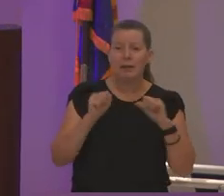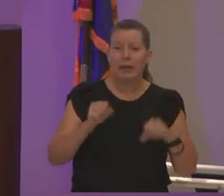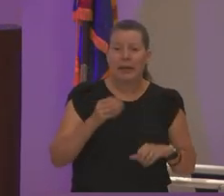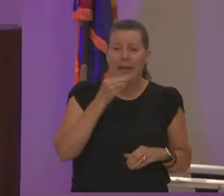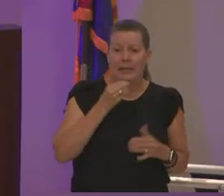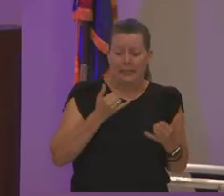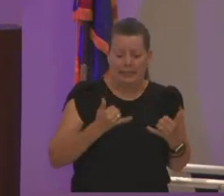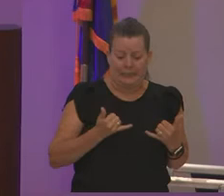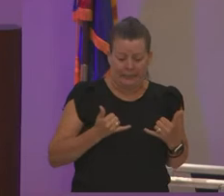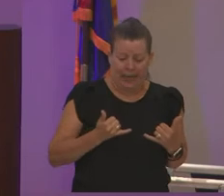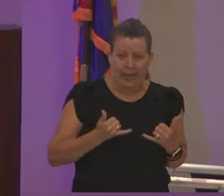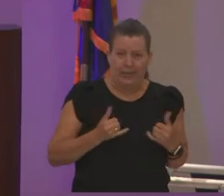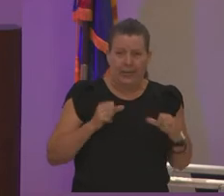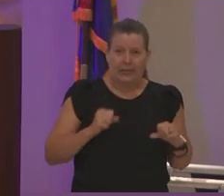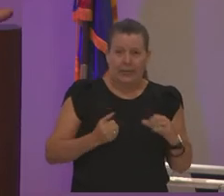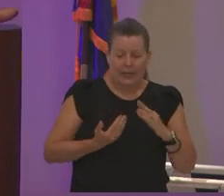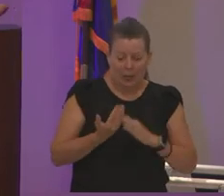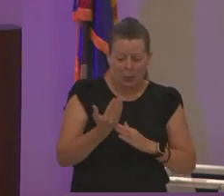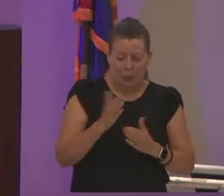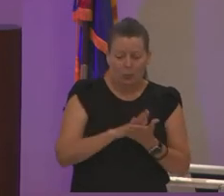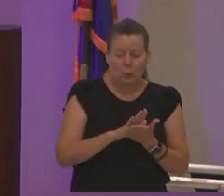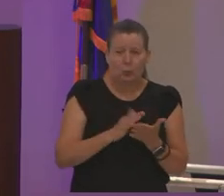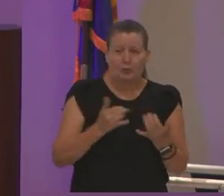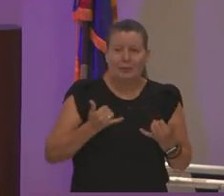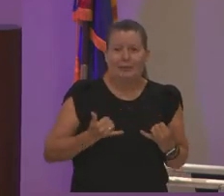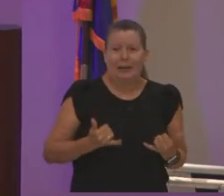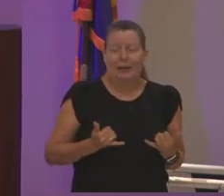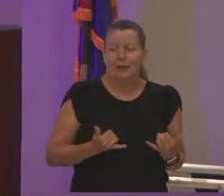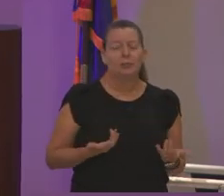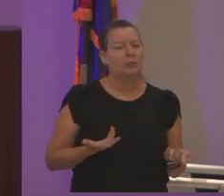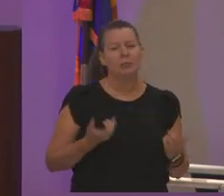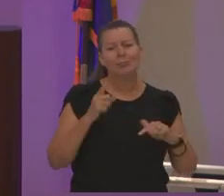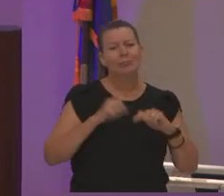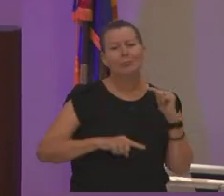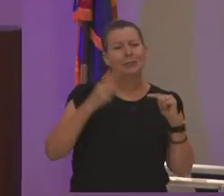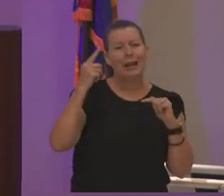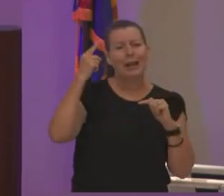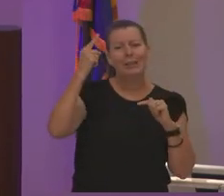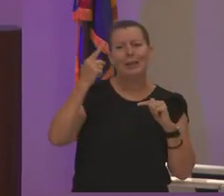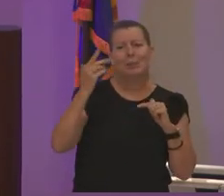can i get through school today they can't think five years from now 10 years from now we asked